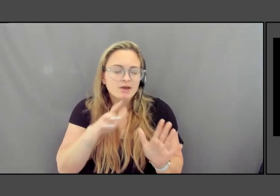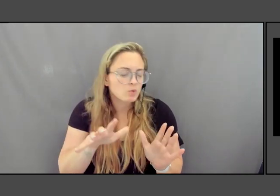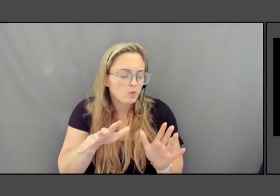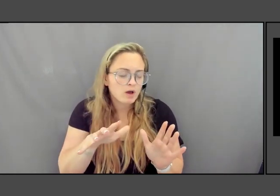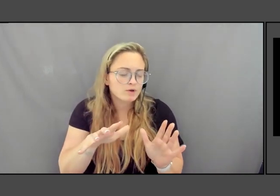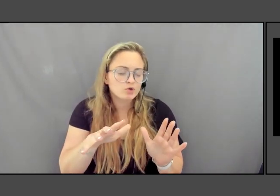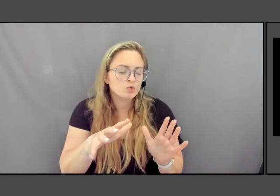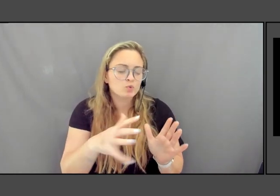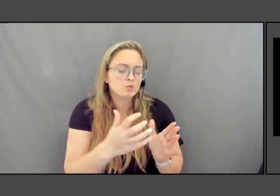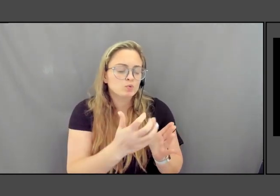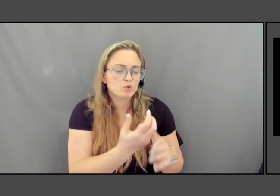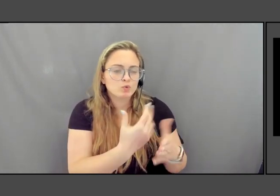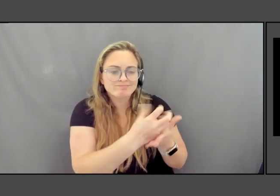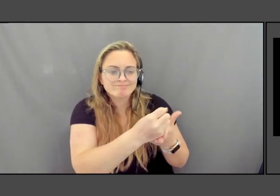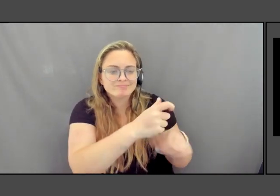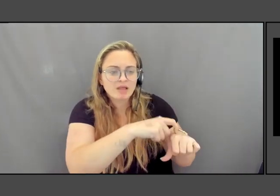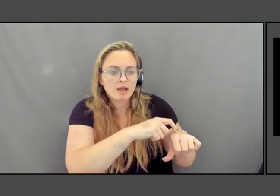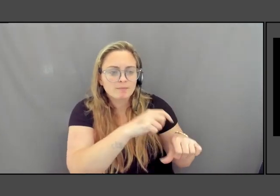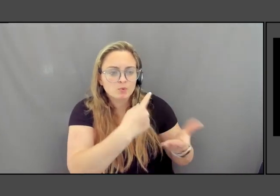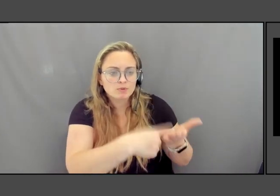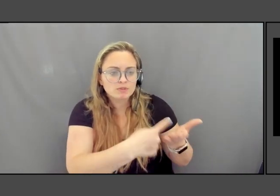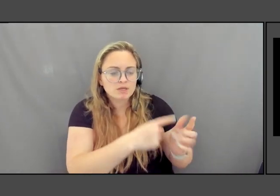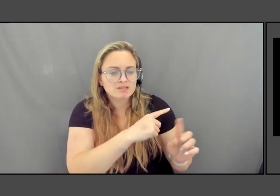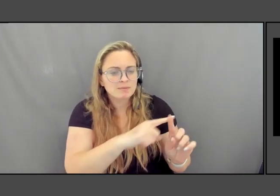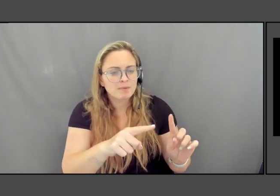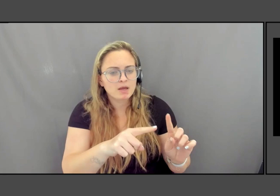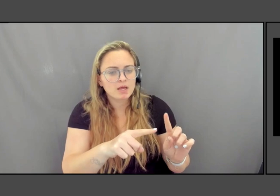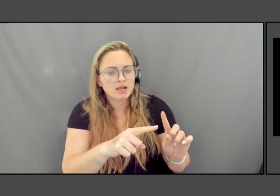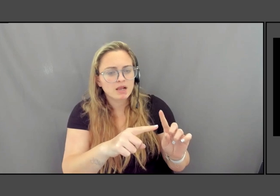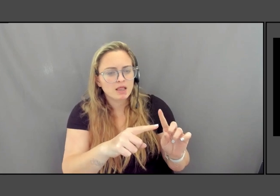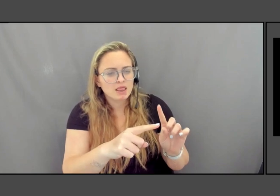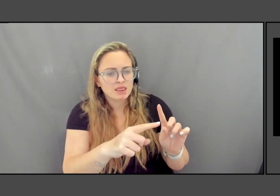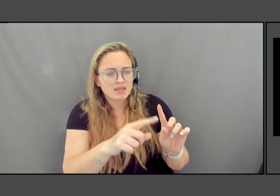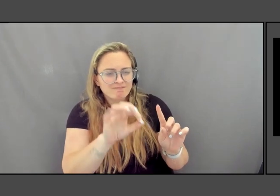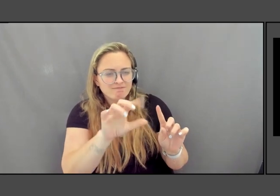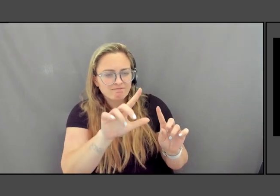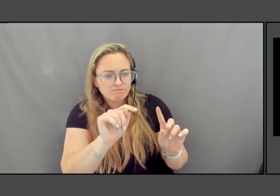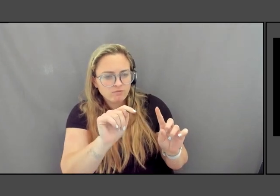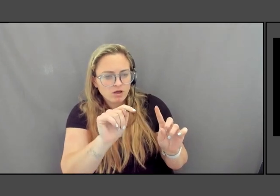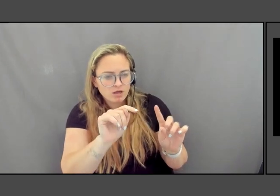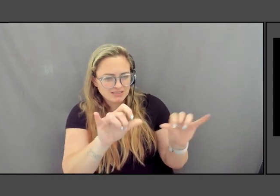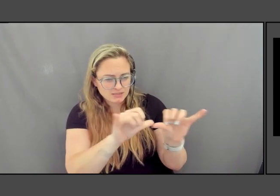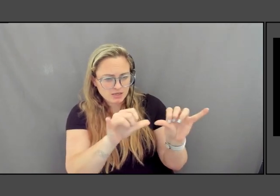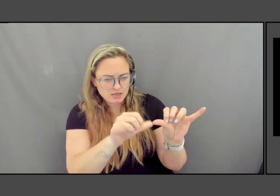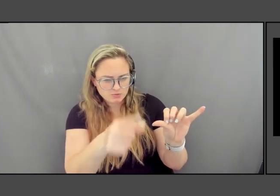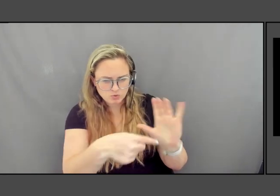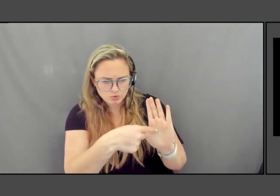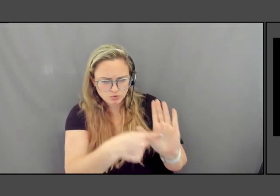But basically even the text size, I like to sort of bring this up. If you can guess about it,